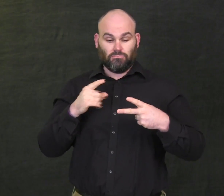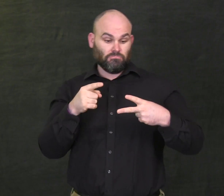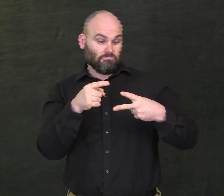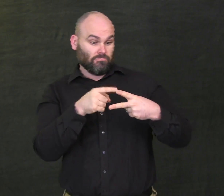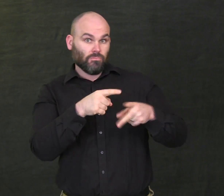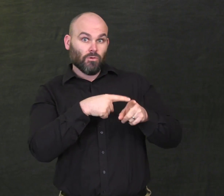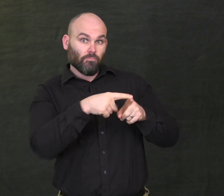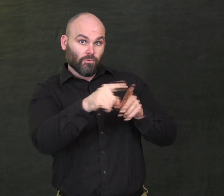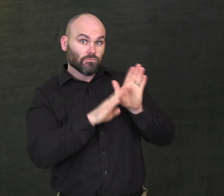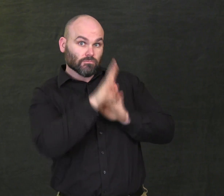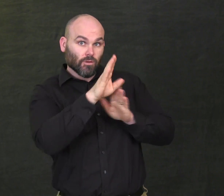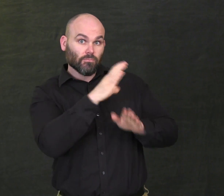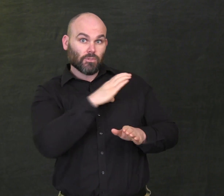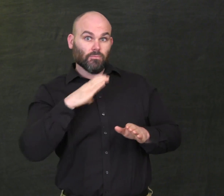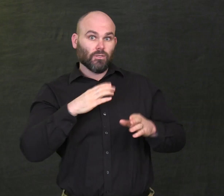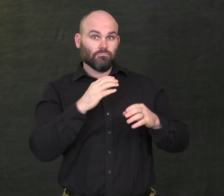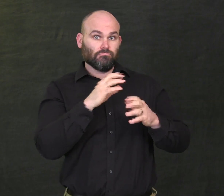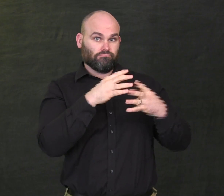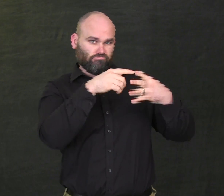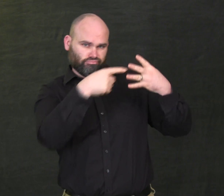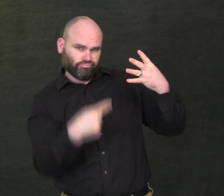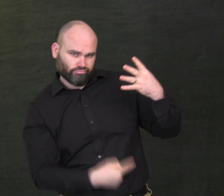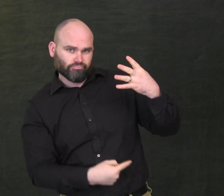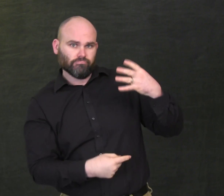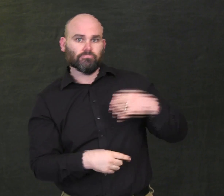Members of the Professional Symposium Committee include: